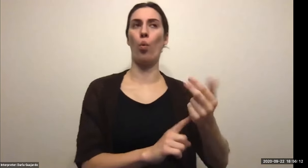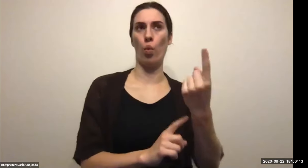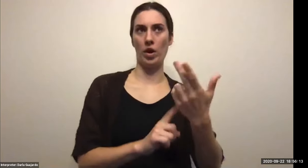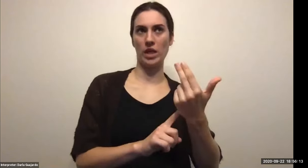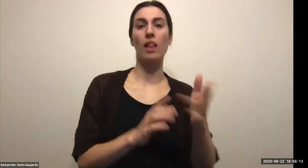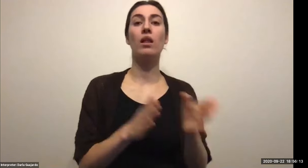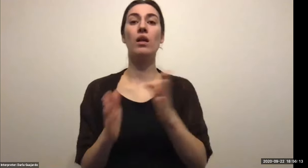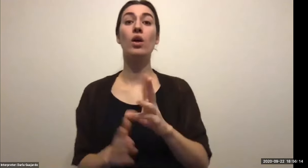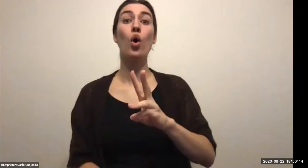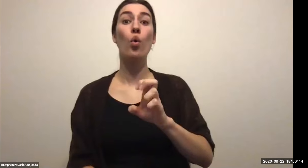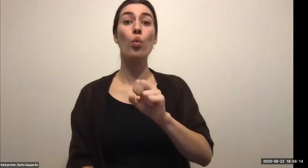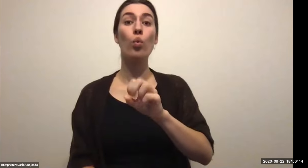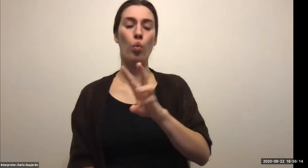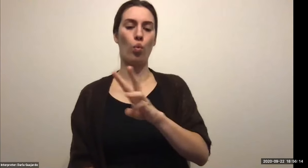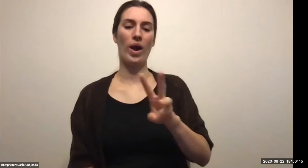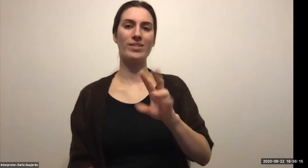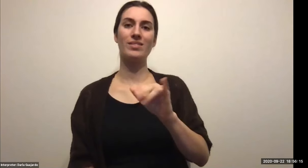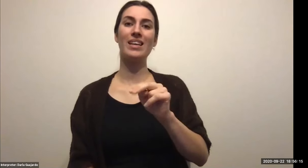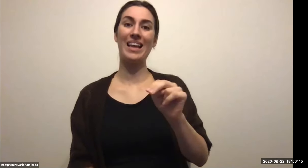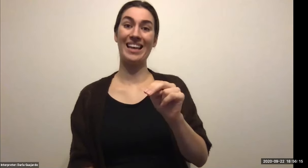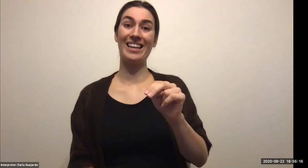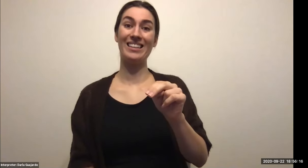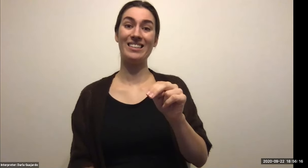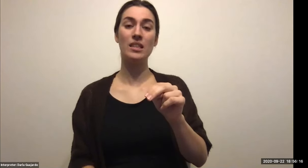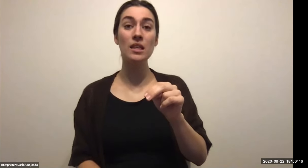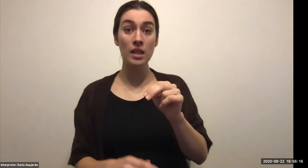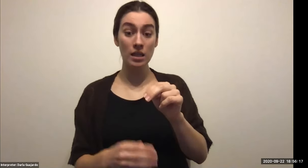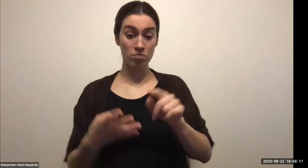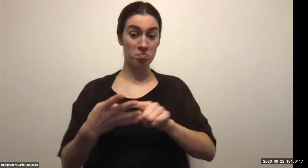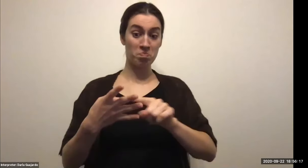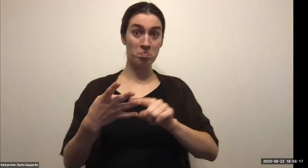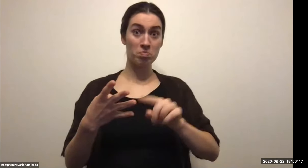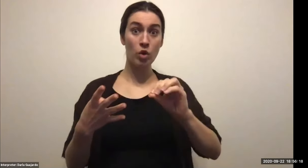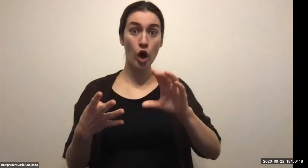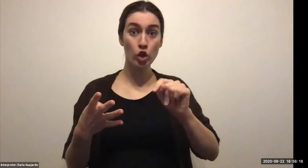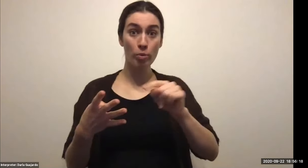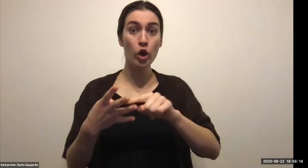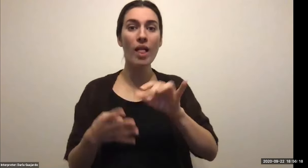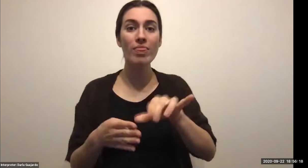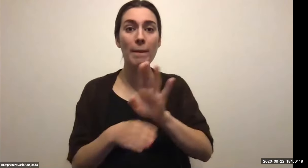Keith Wolling: You got a great foundation at the two year school. I'm very proud of what I did with transferring in and I was very successful.